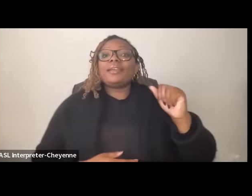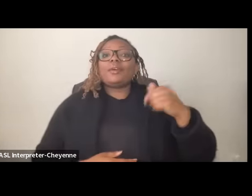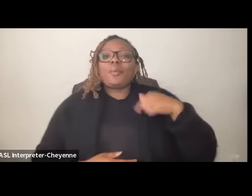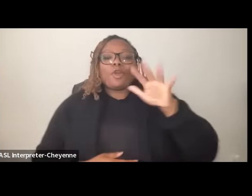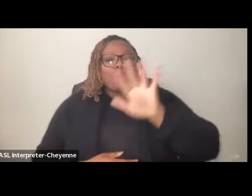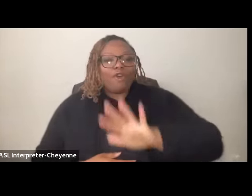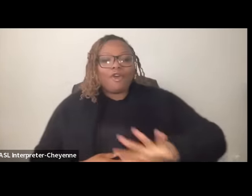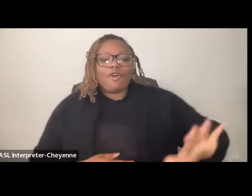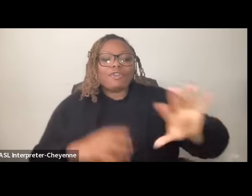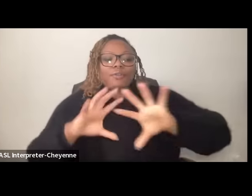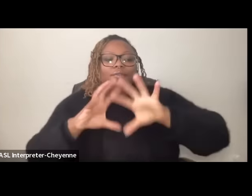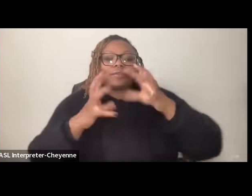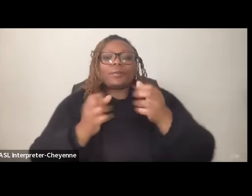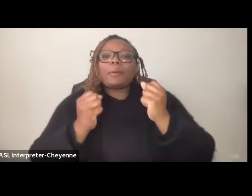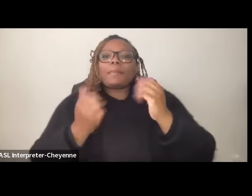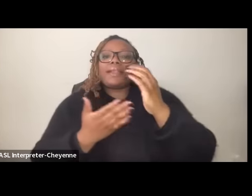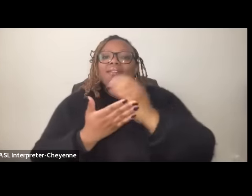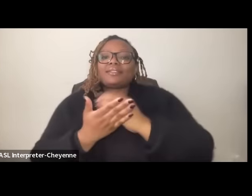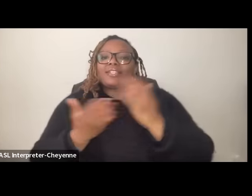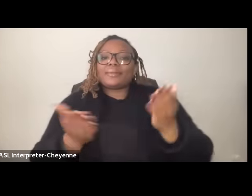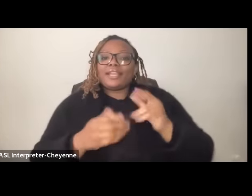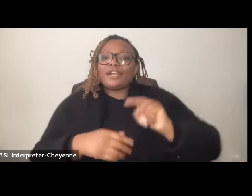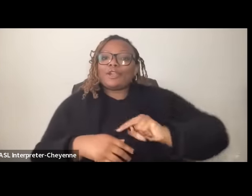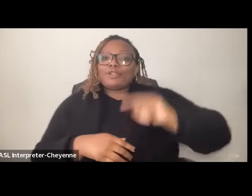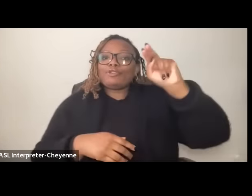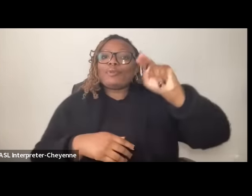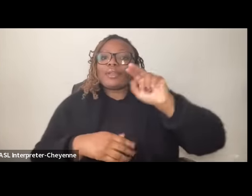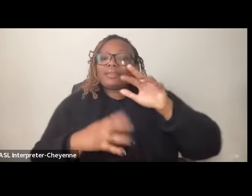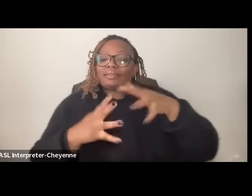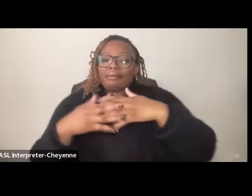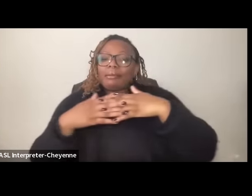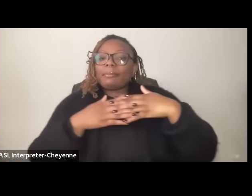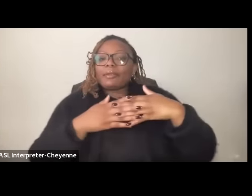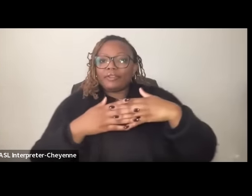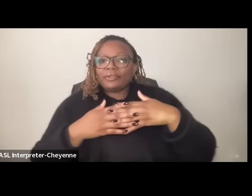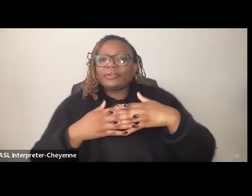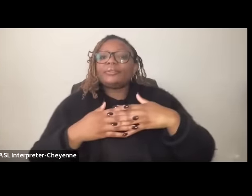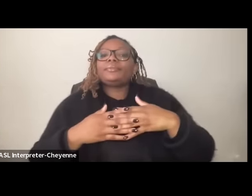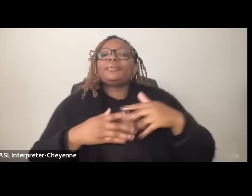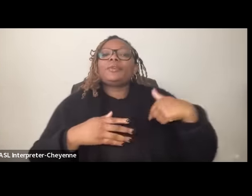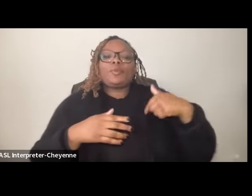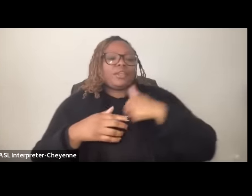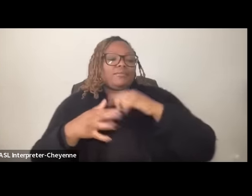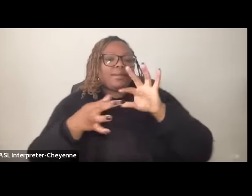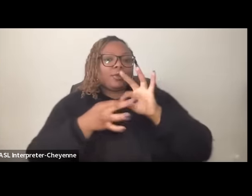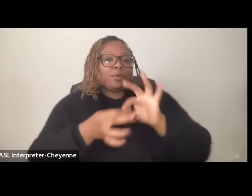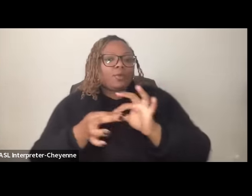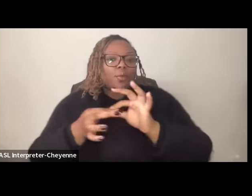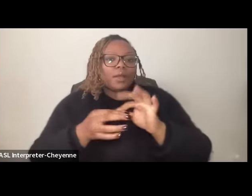um many of our chapters are here in North America we've been um coordinating efforts for the shut it